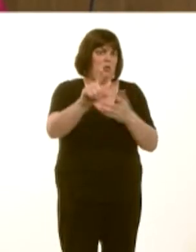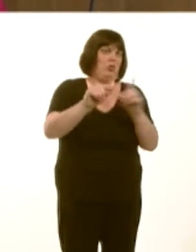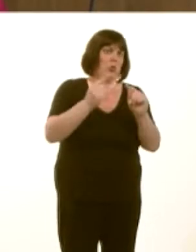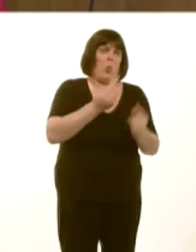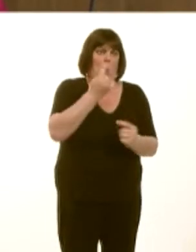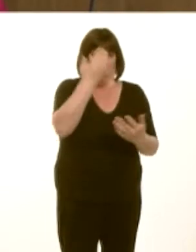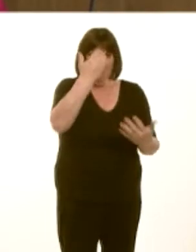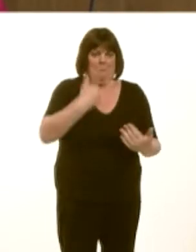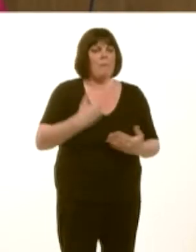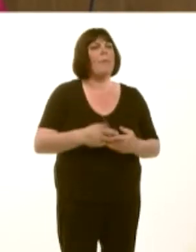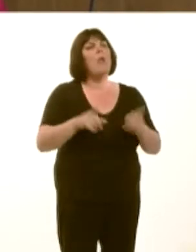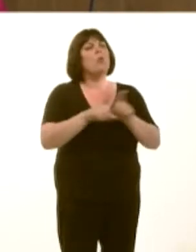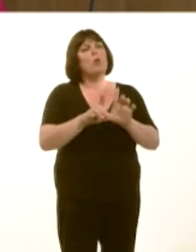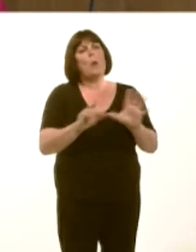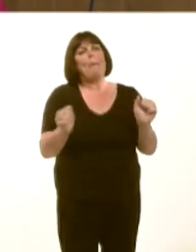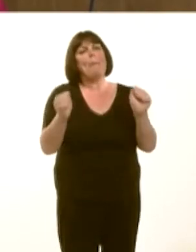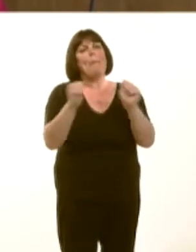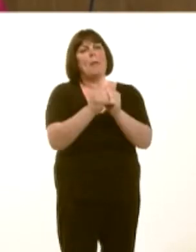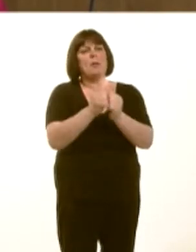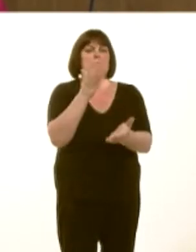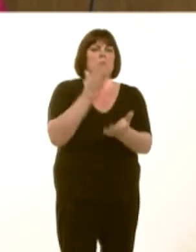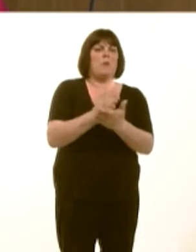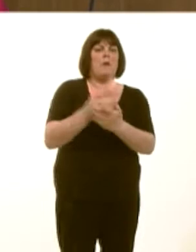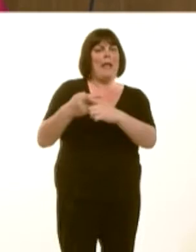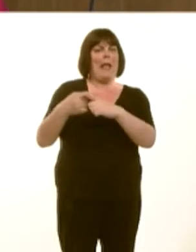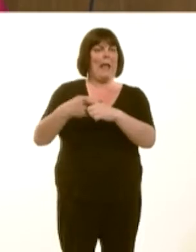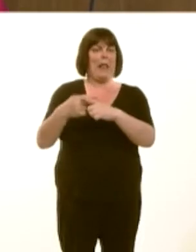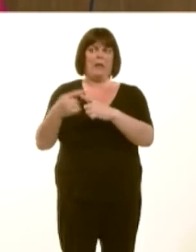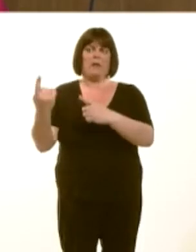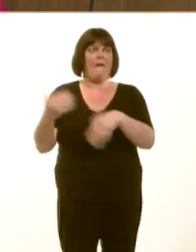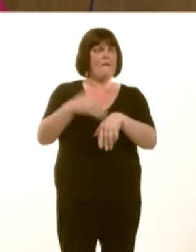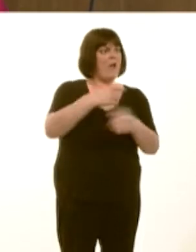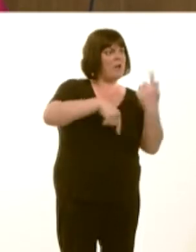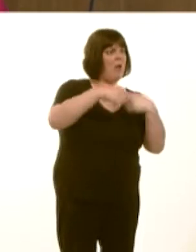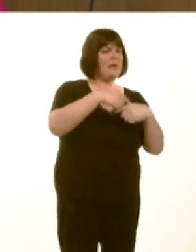what commitments made in England would lead to any consequentials for Wales.